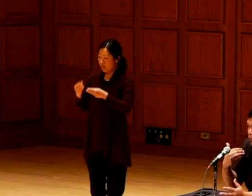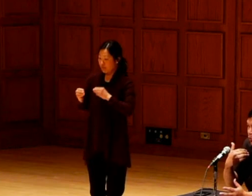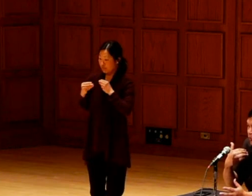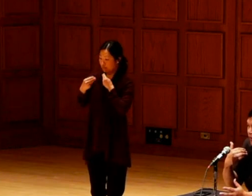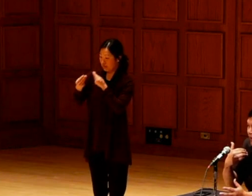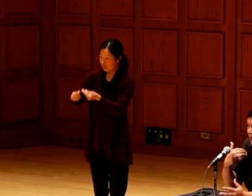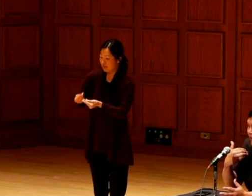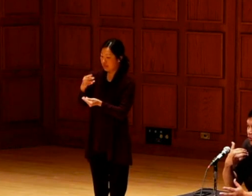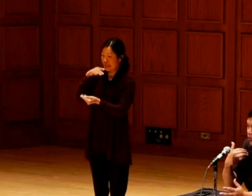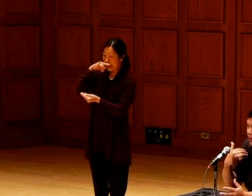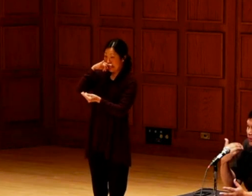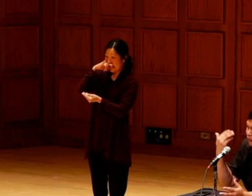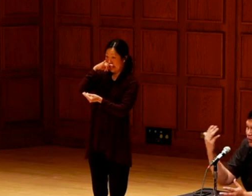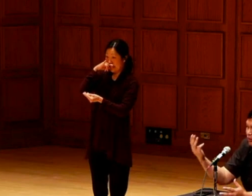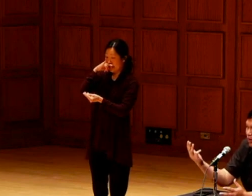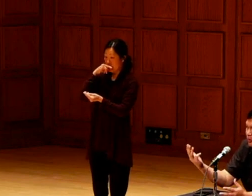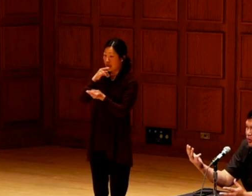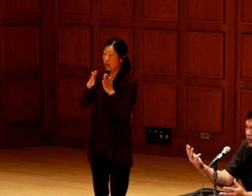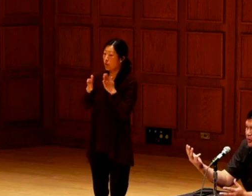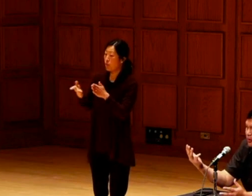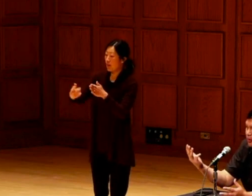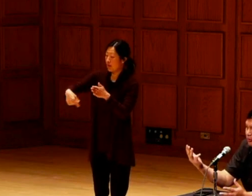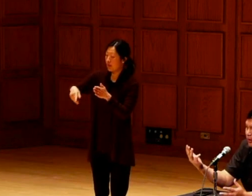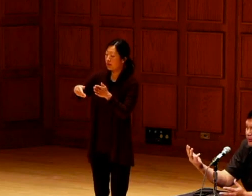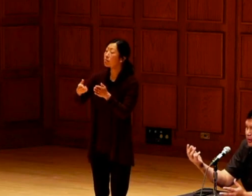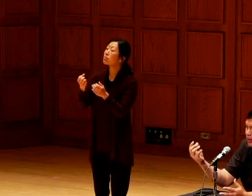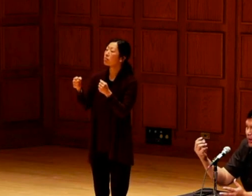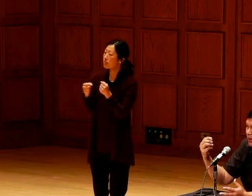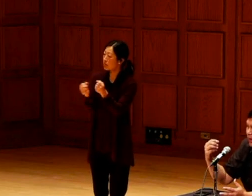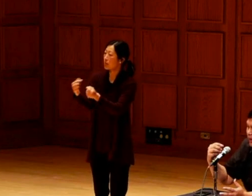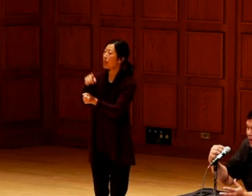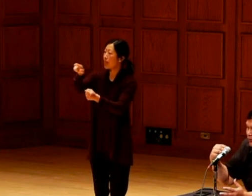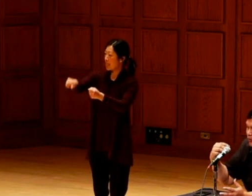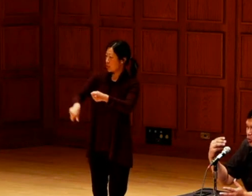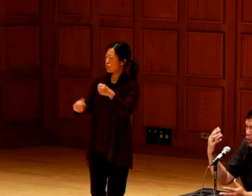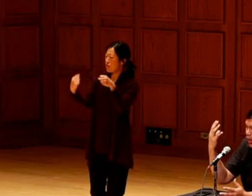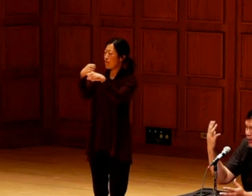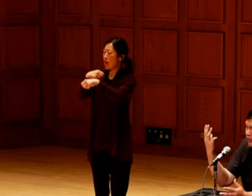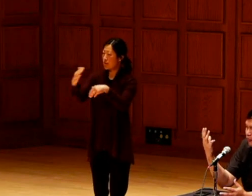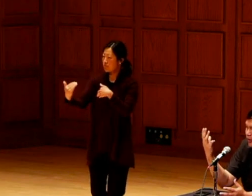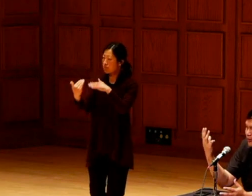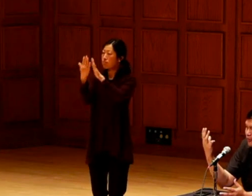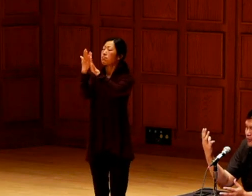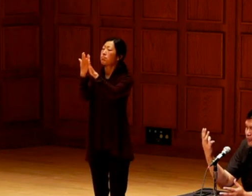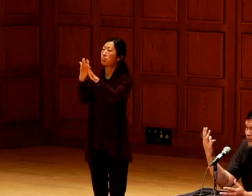they give the kids the tools they are going to need to fight climate change; right?